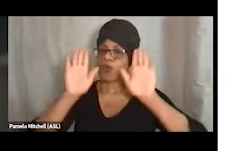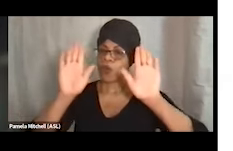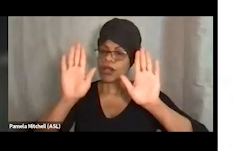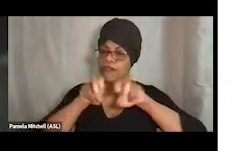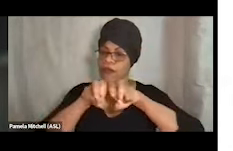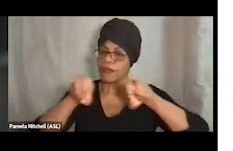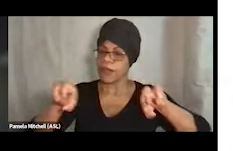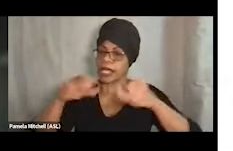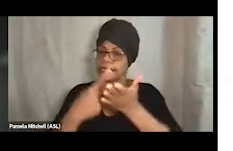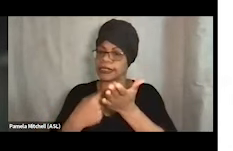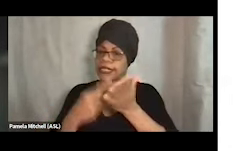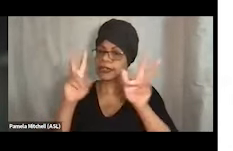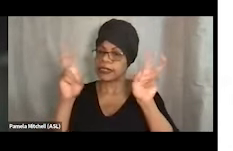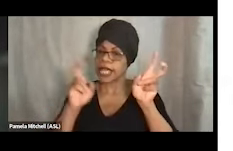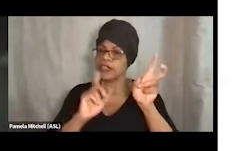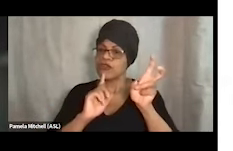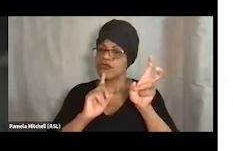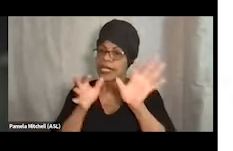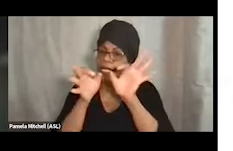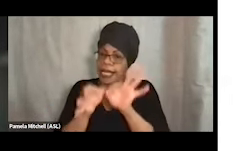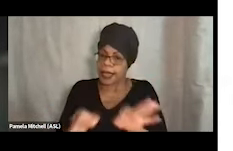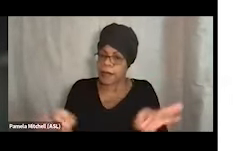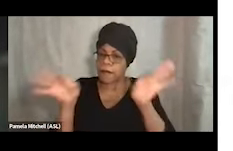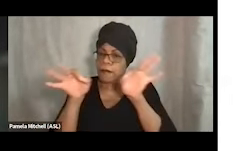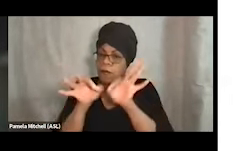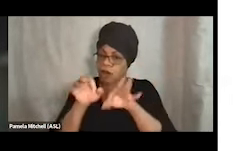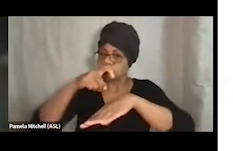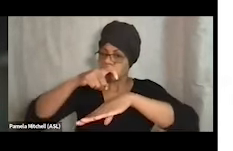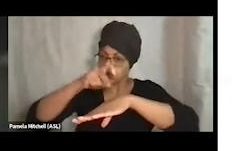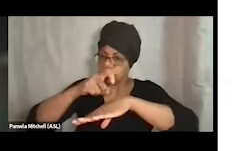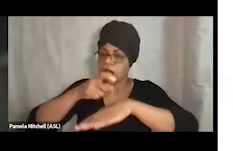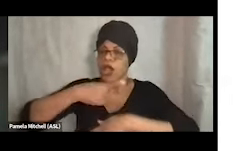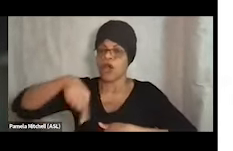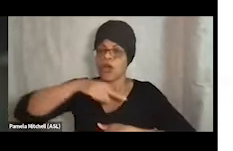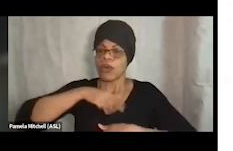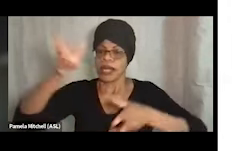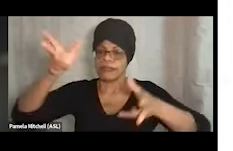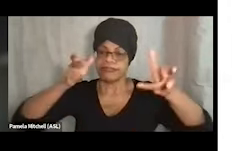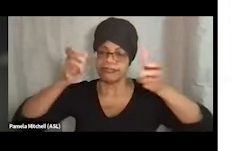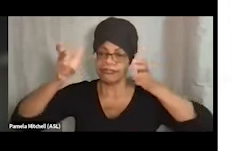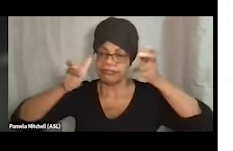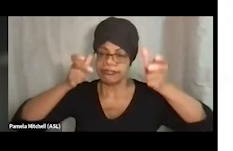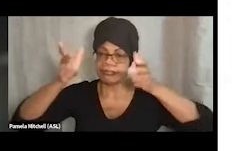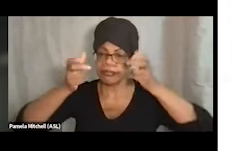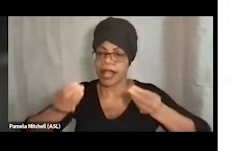that I think is very timely and important. We are hearing a lot about unsheltered folks,